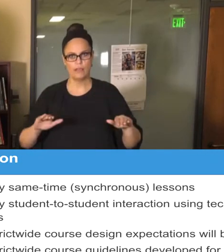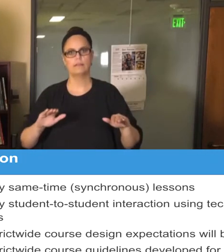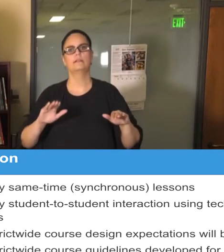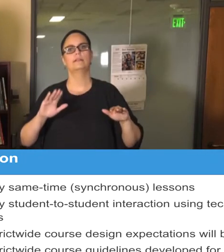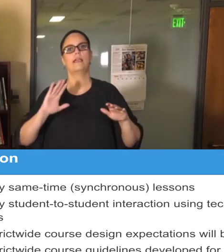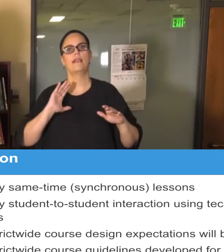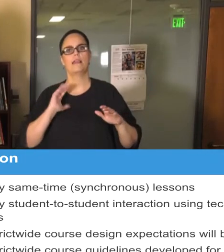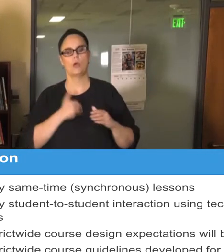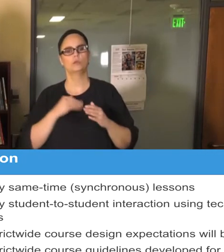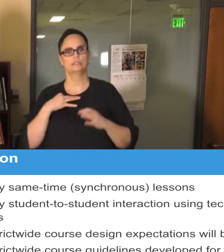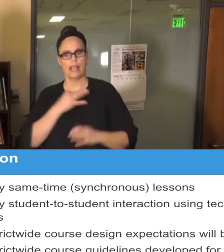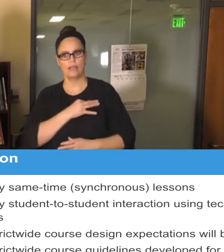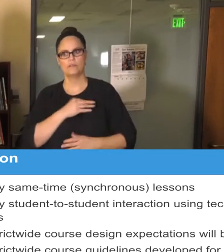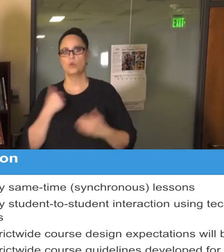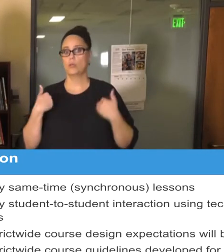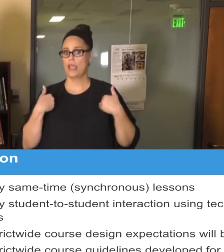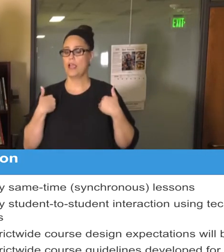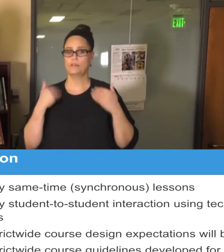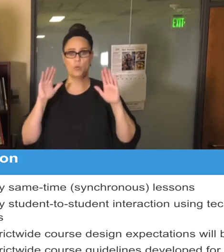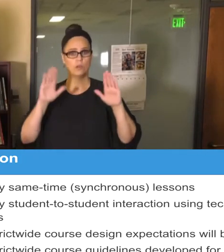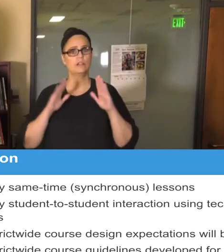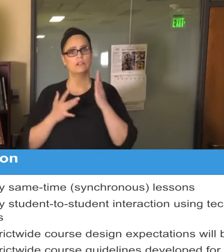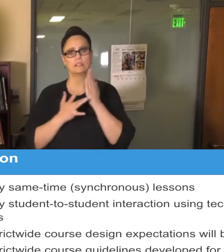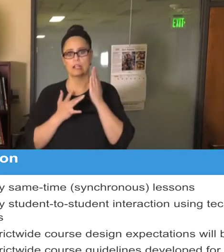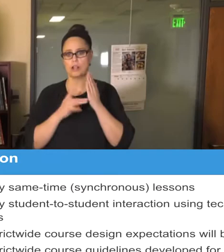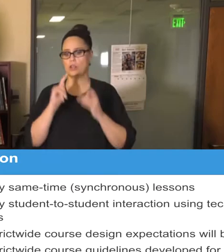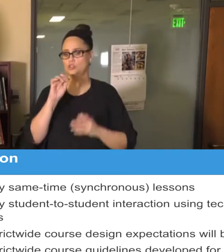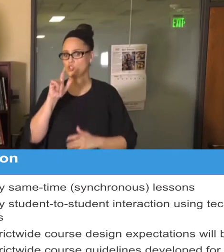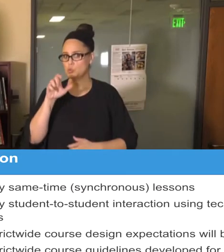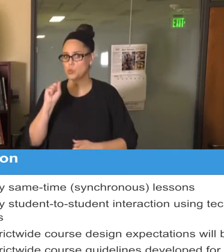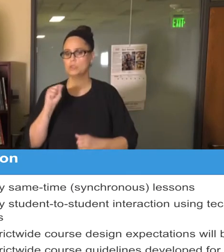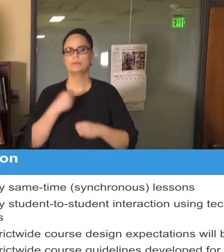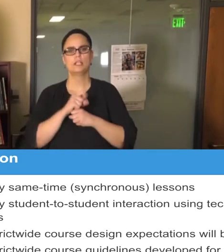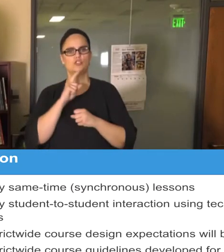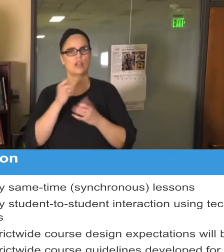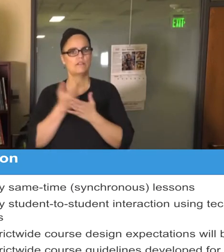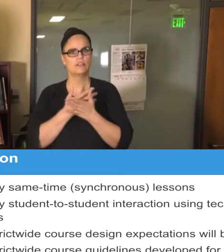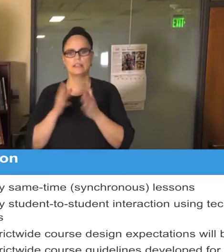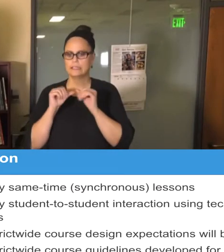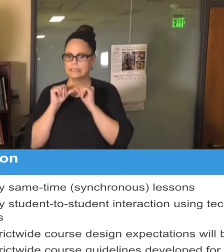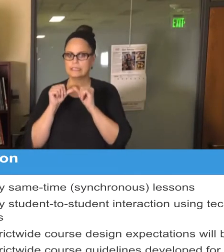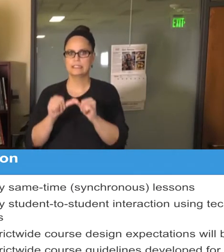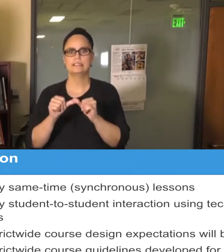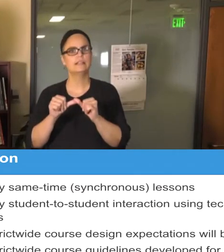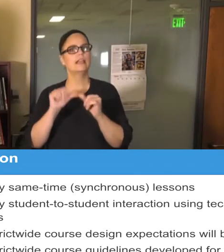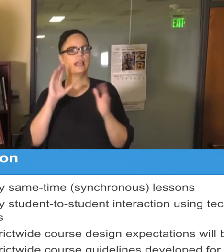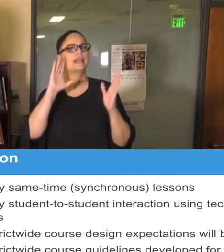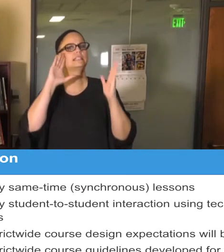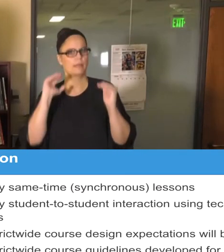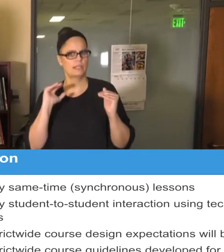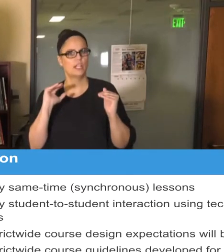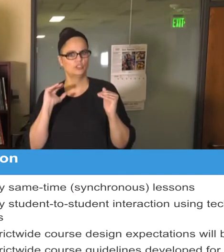technology tools and we want to ensure that there are consistent expectations throughout. As you know in the spring there were